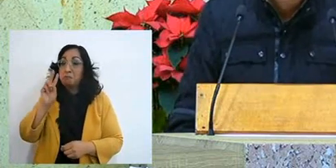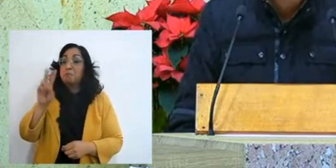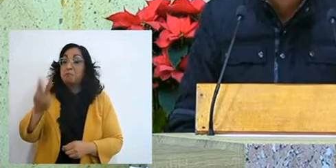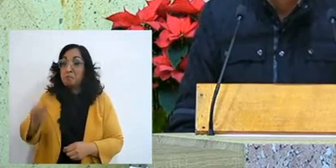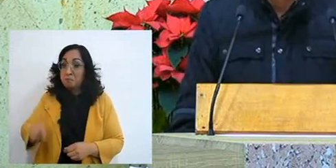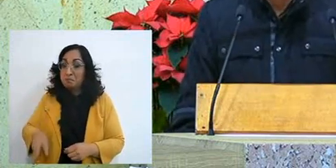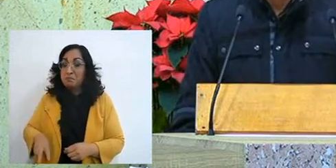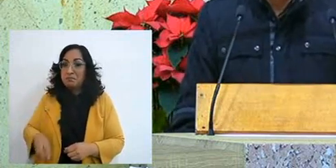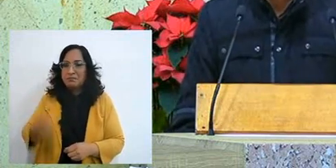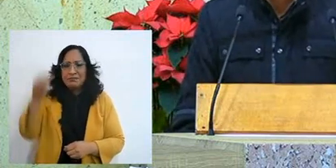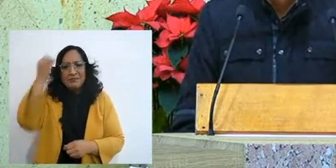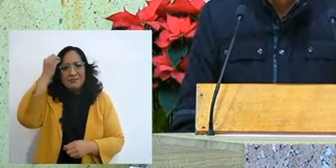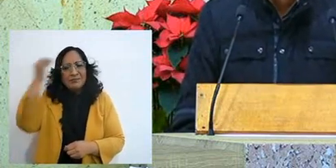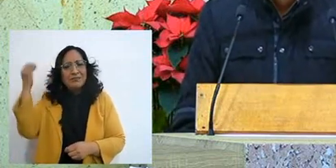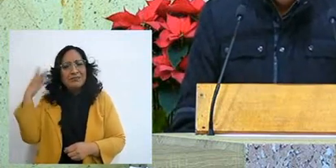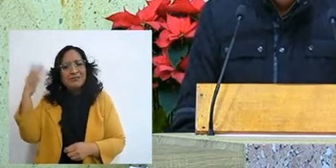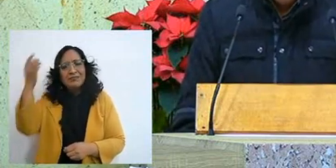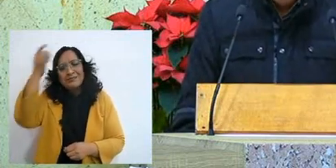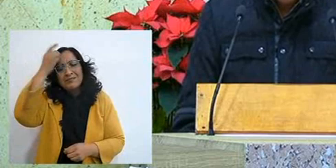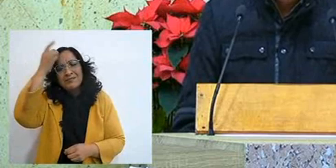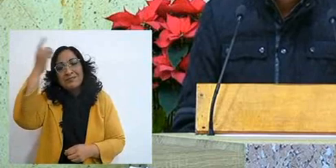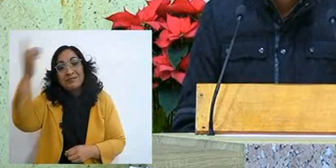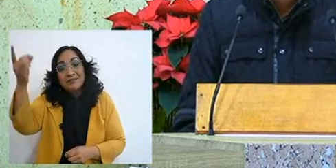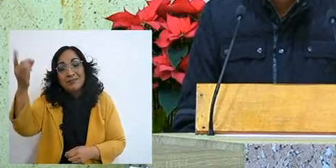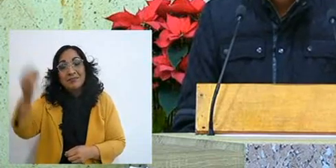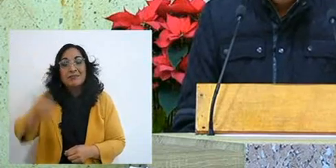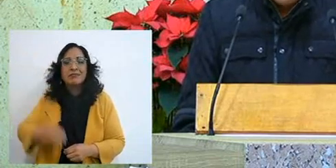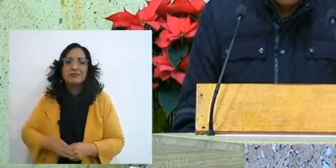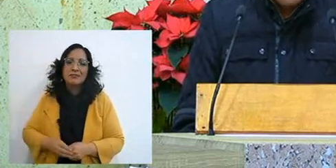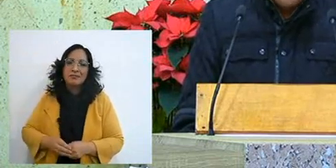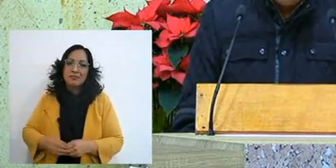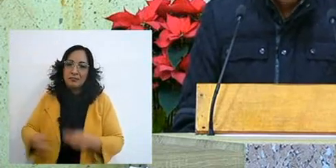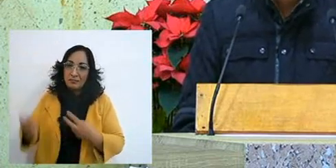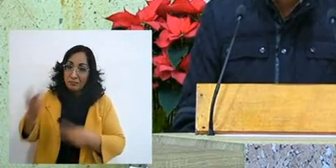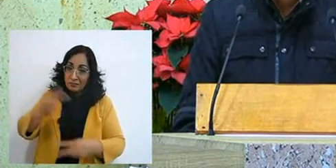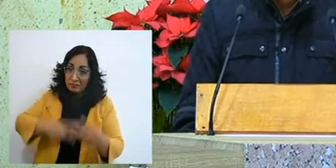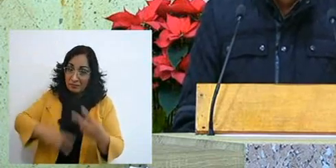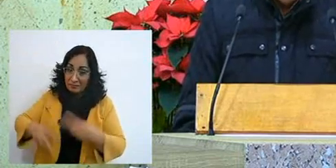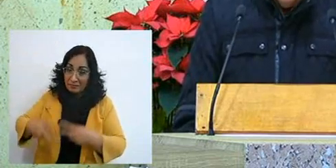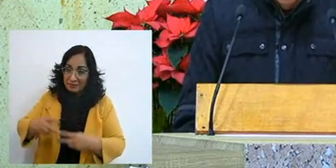Forgetting God brings us big, big problems,